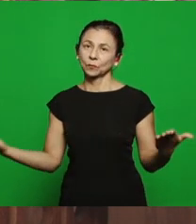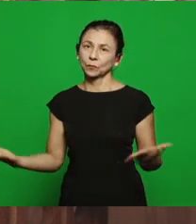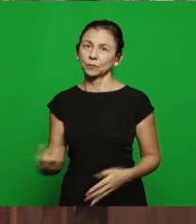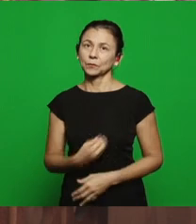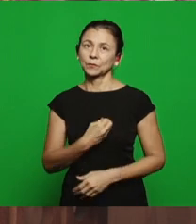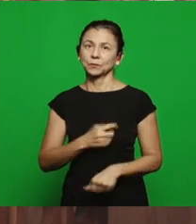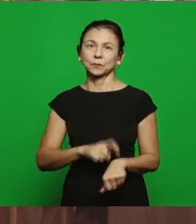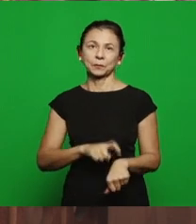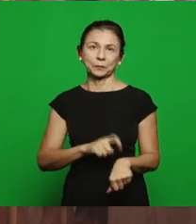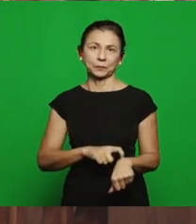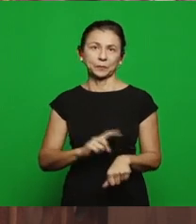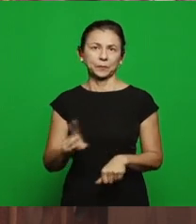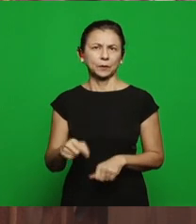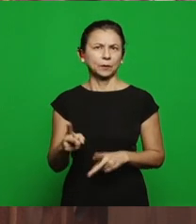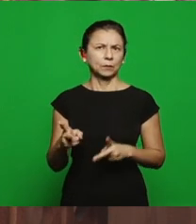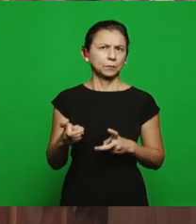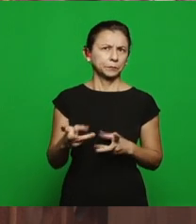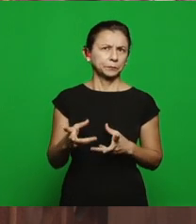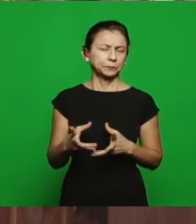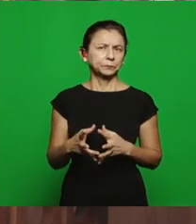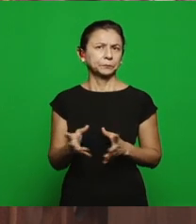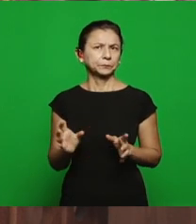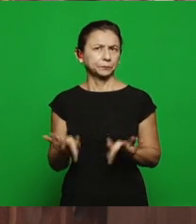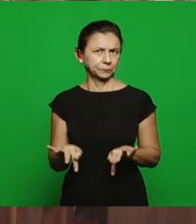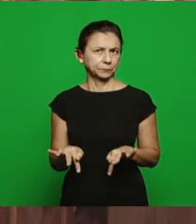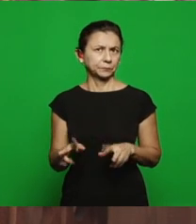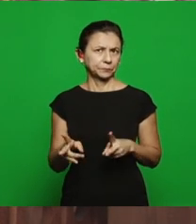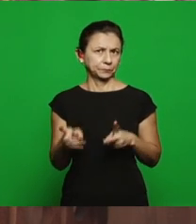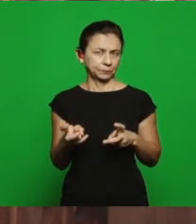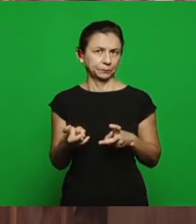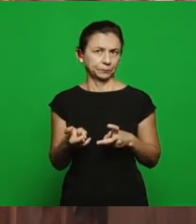our final remark here to begin